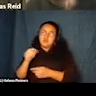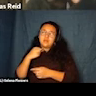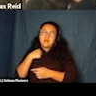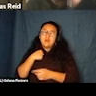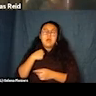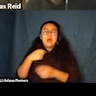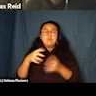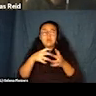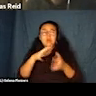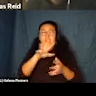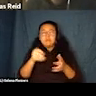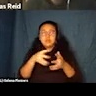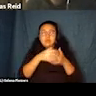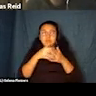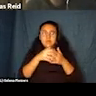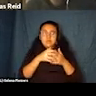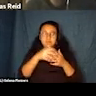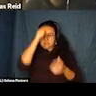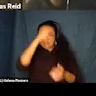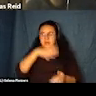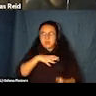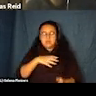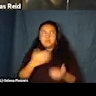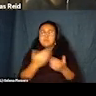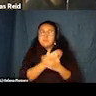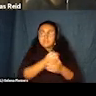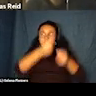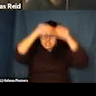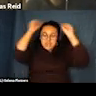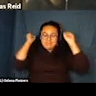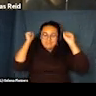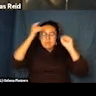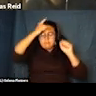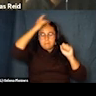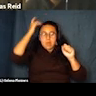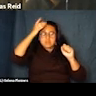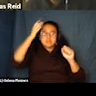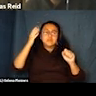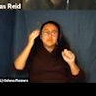brown bald head and a goatee . I'm wearing dark shades and a gray sweater.